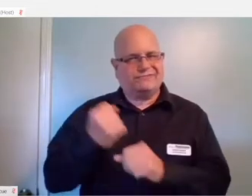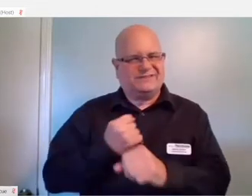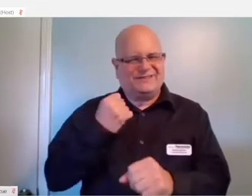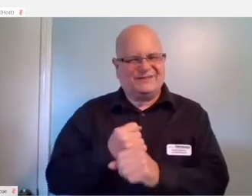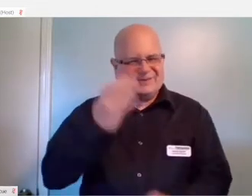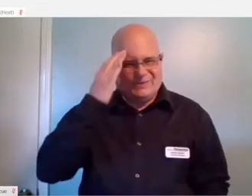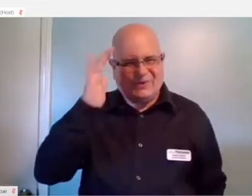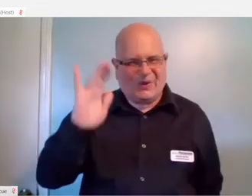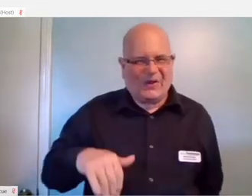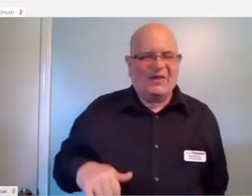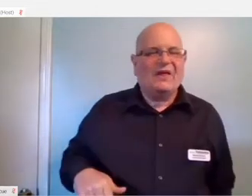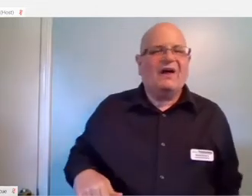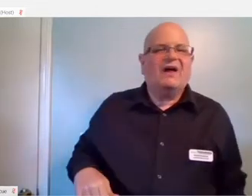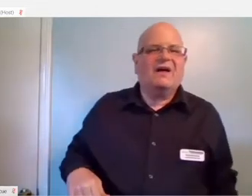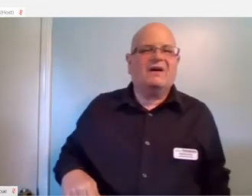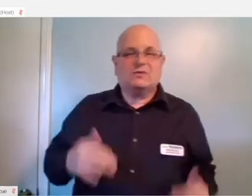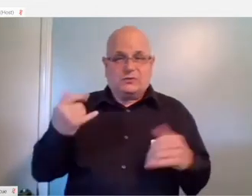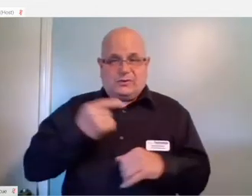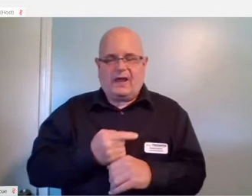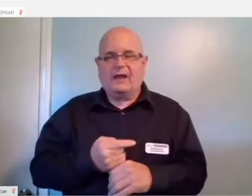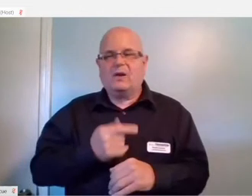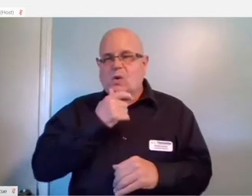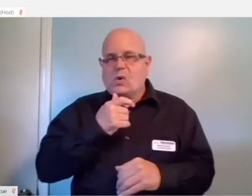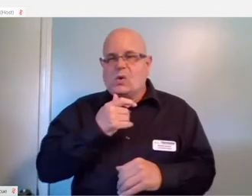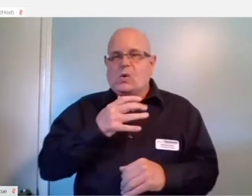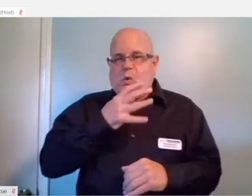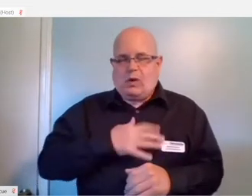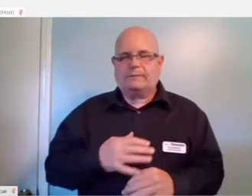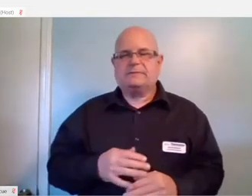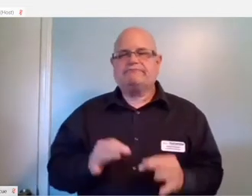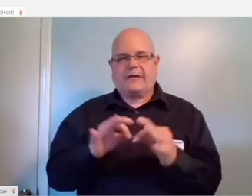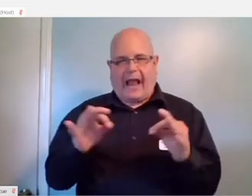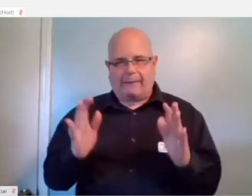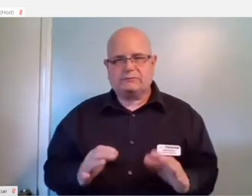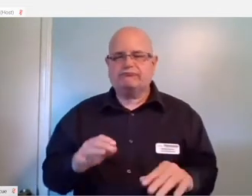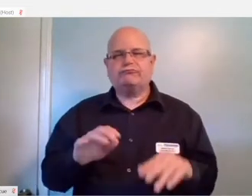I understand we have a captionist with us today that's providing closed captions and